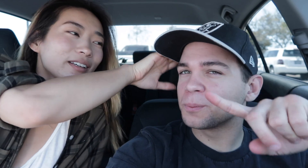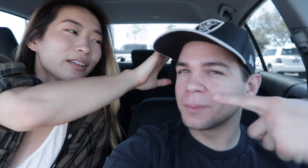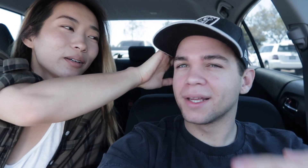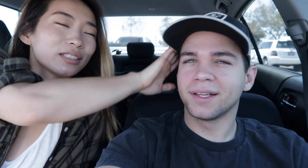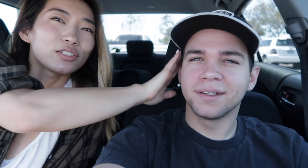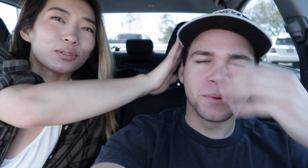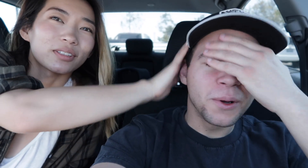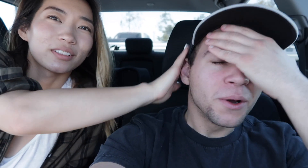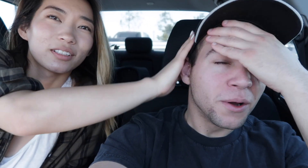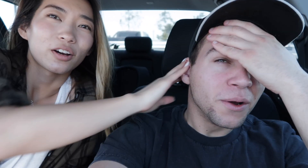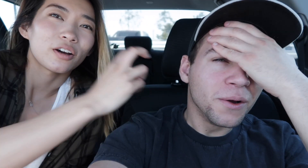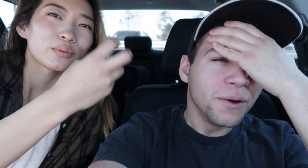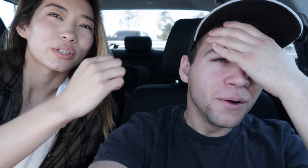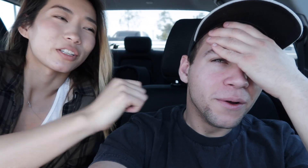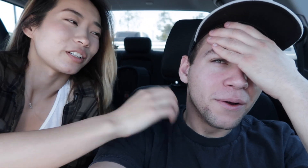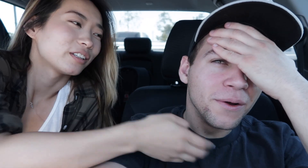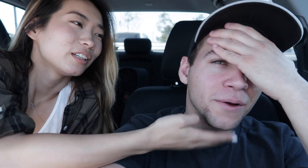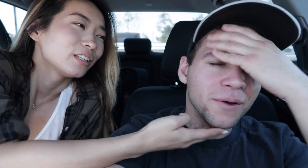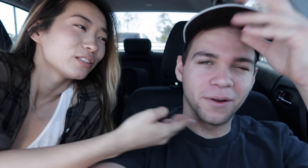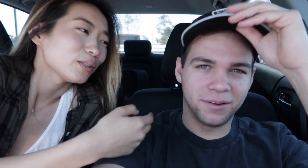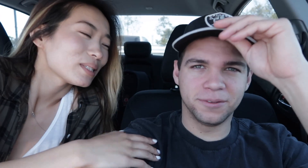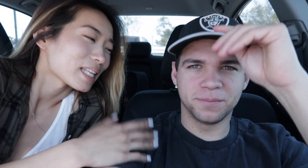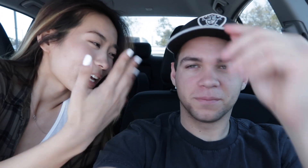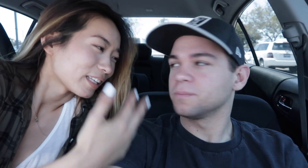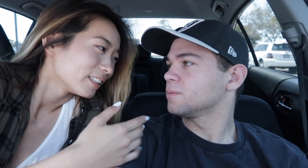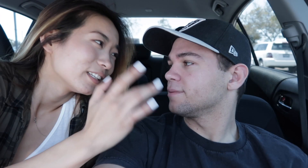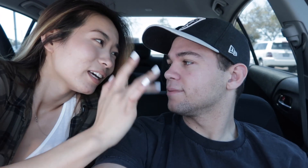pain in my brain. It hurts Such a hard worker So sad.